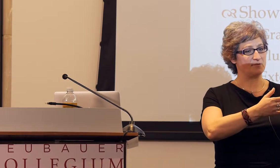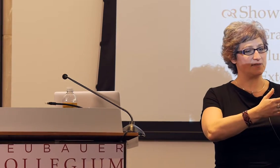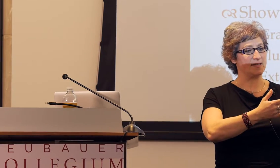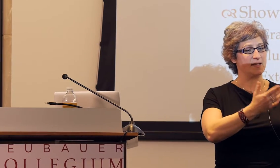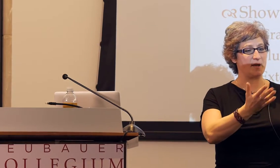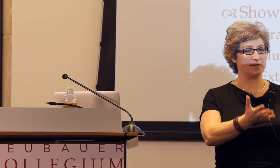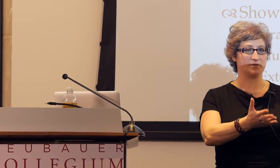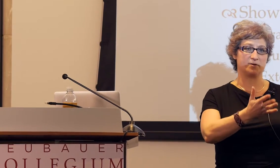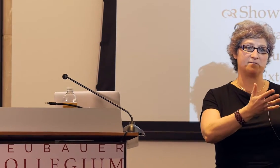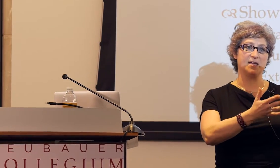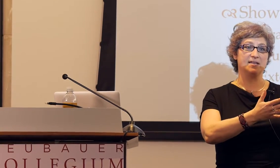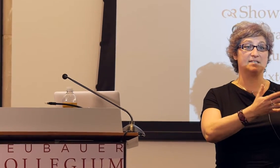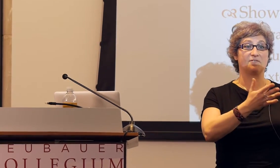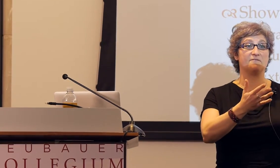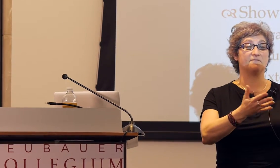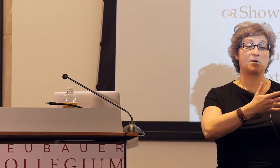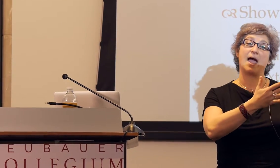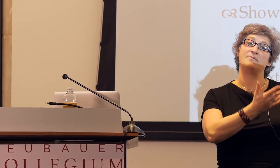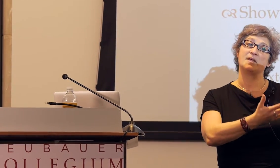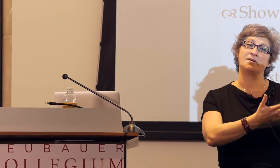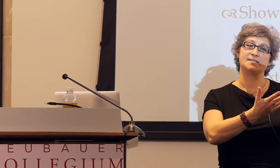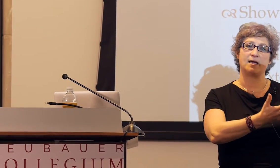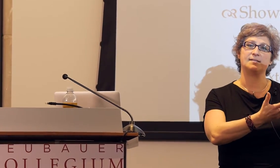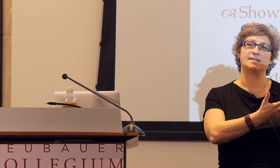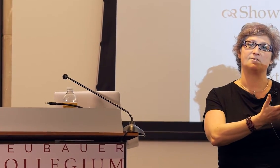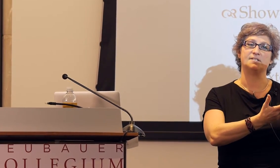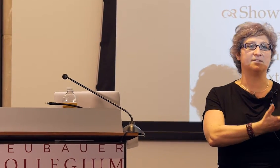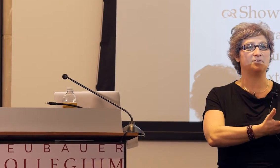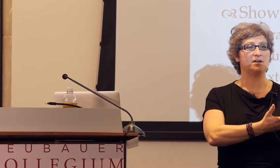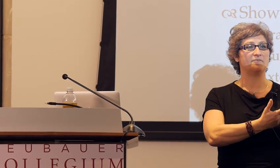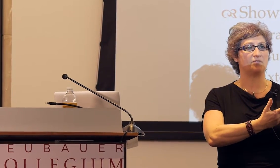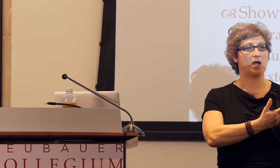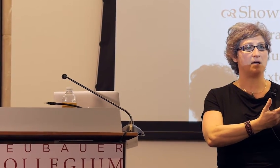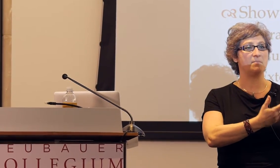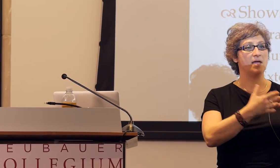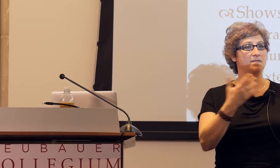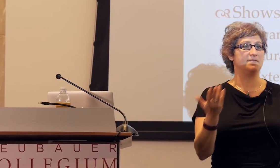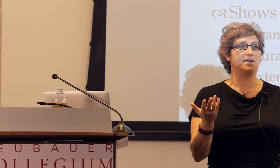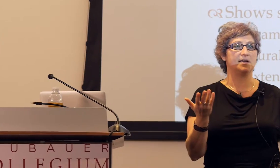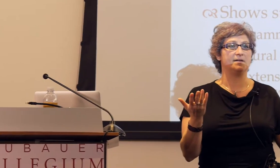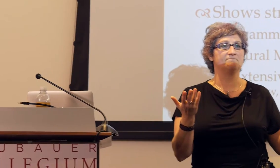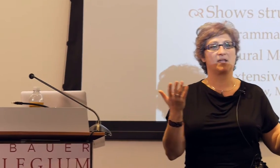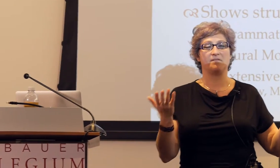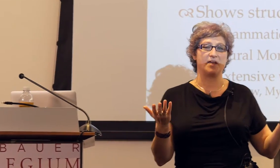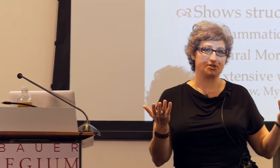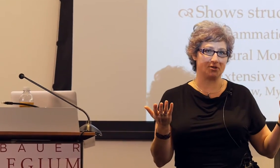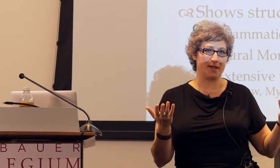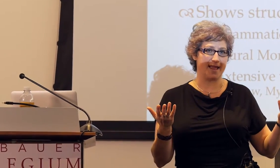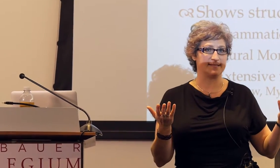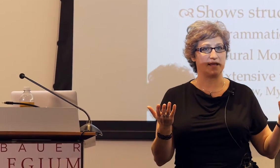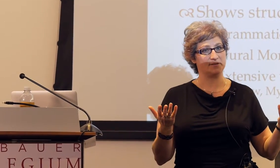they're thinking about sort of different vocabulary signs that are different from the conventional ASL signs